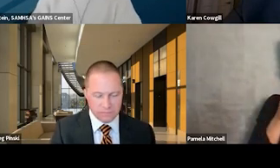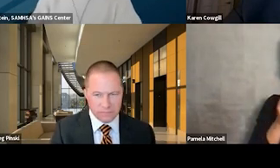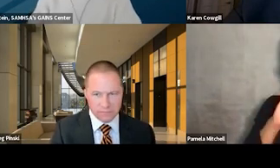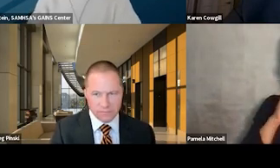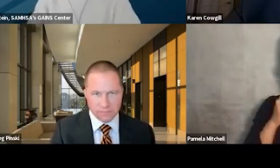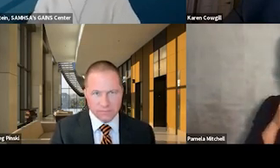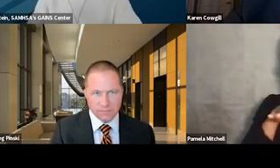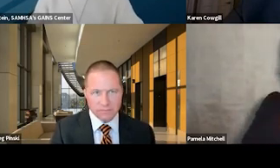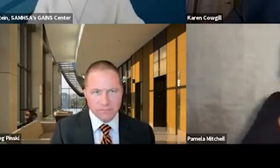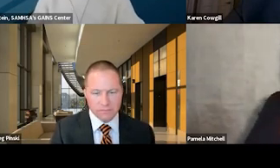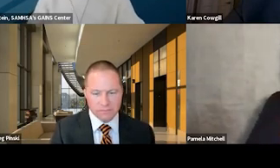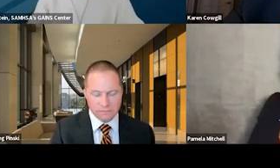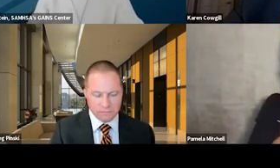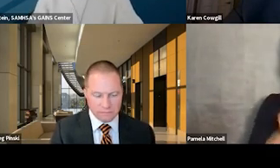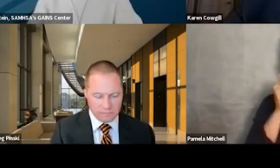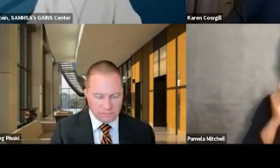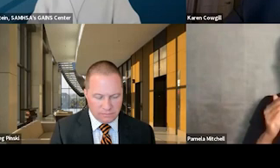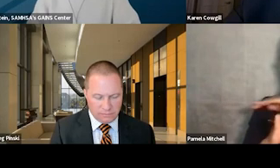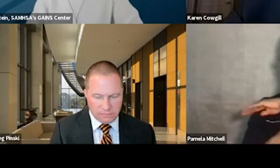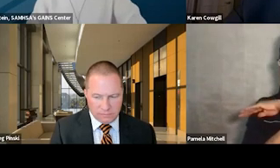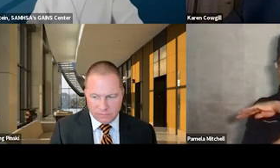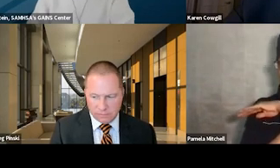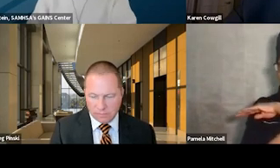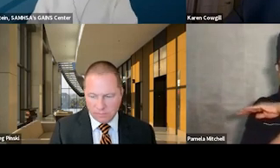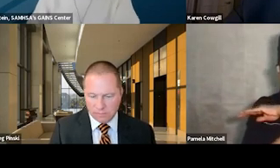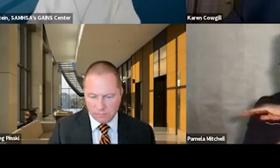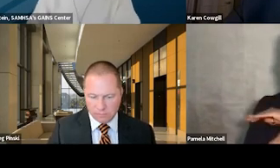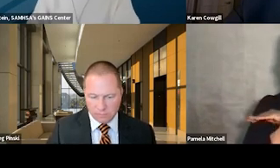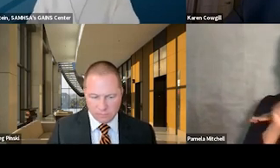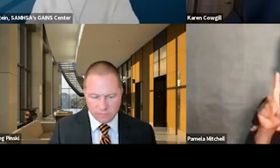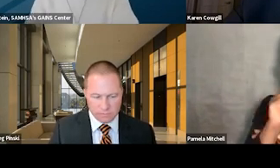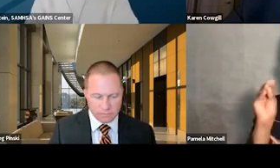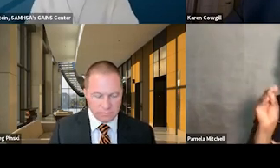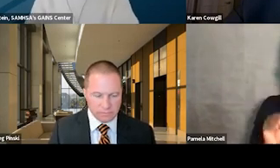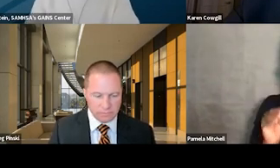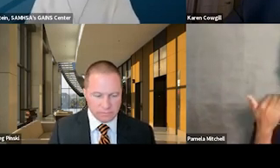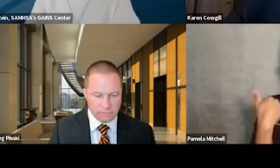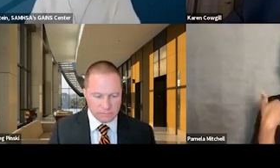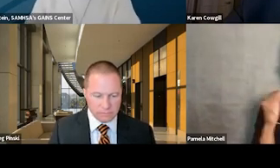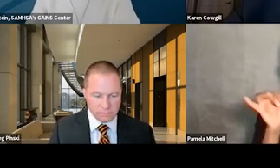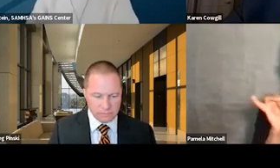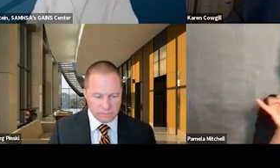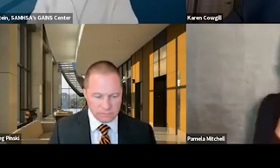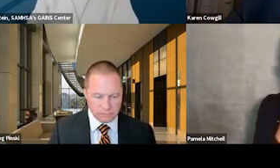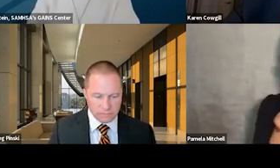followed by rural locations at 31%. And we do have several of you calling in